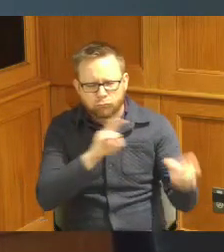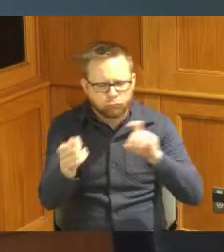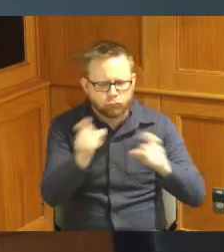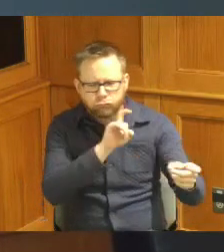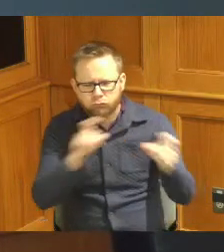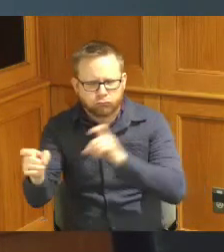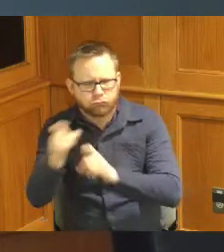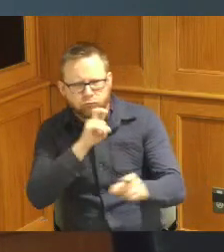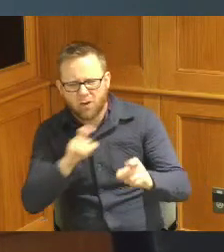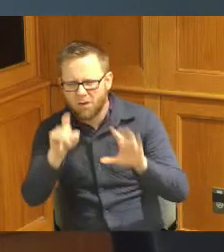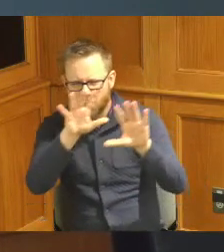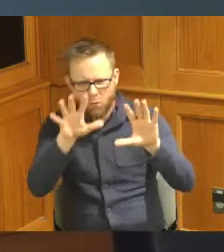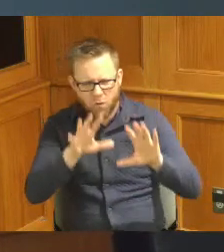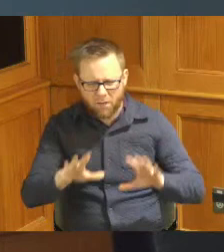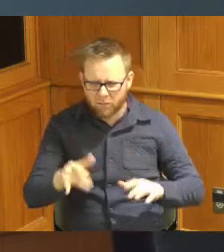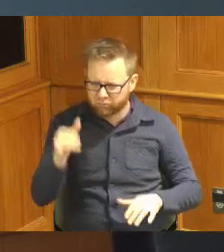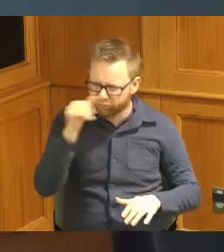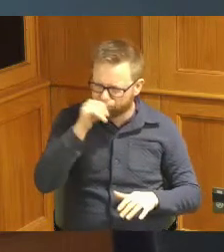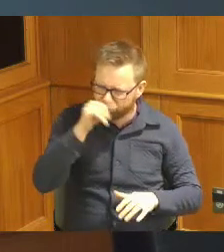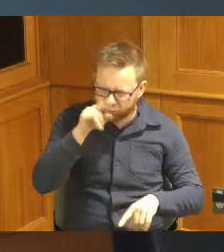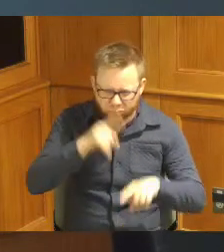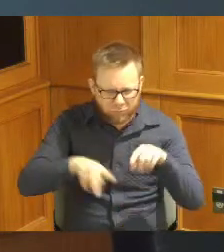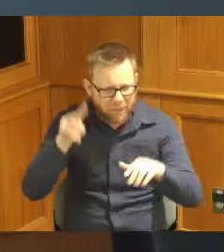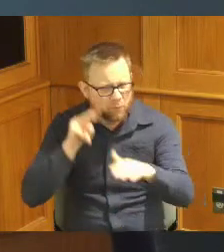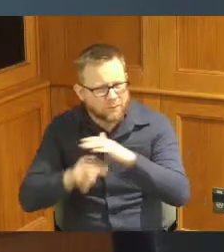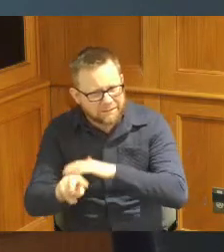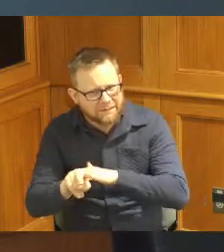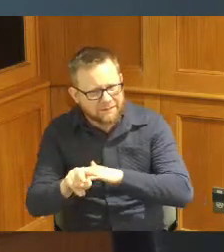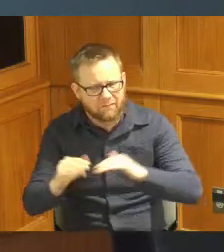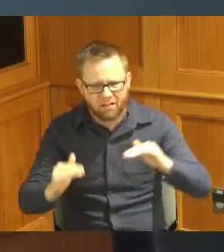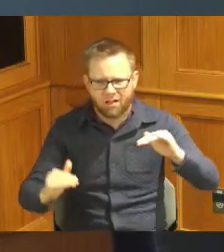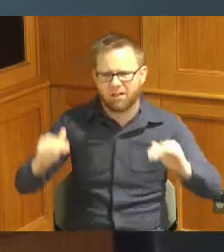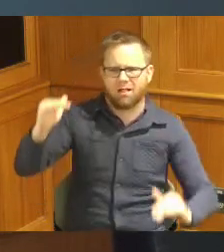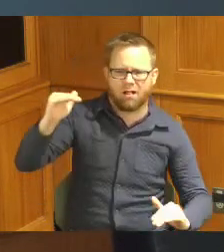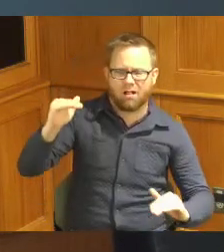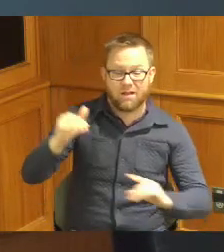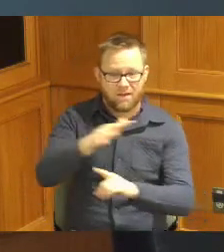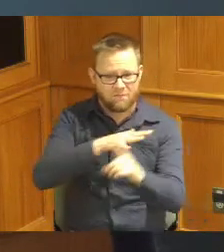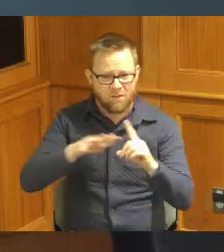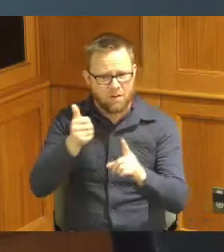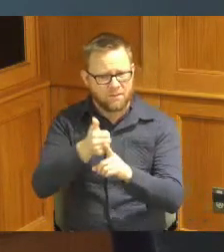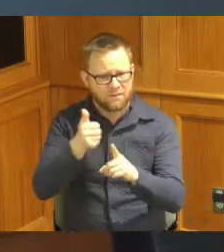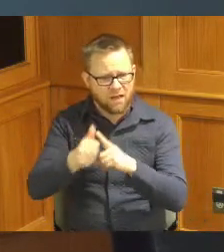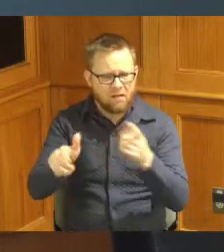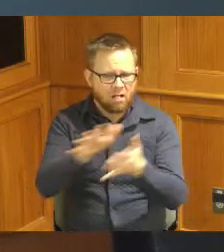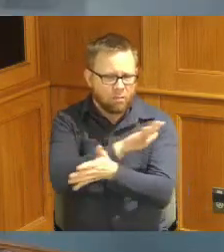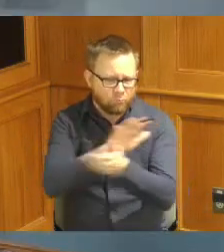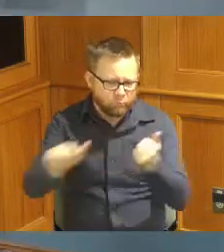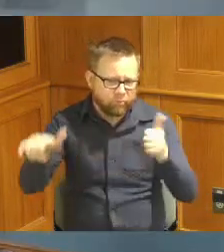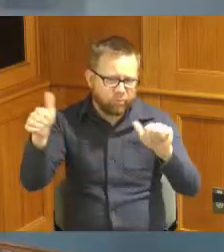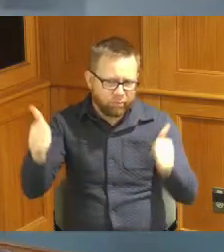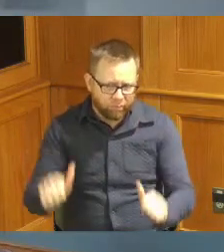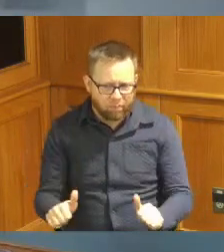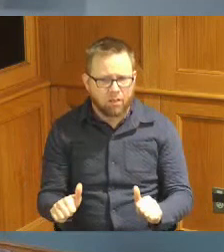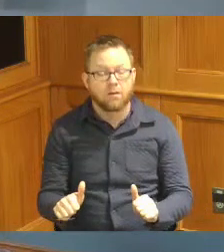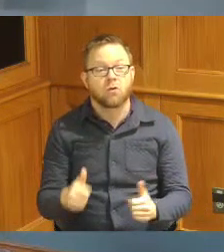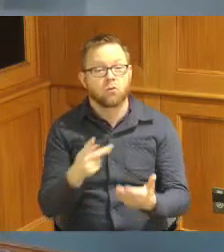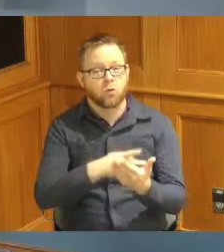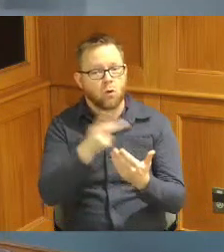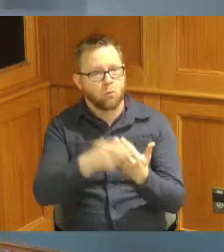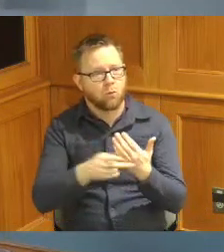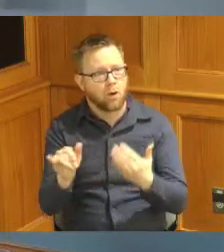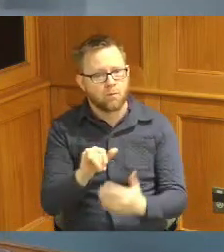economic inequities and environmental degradation and whereas through programs such as Mo Greener